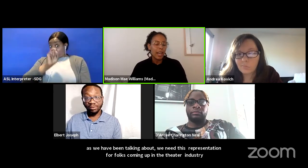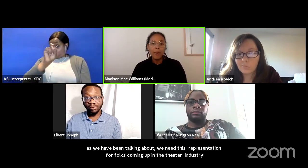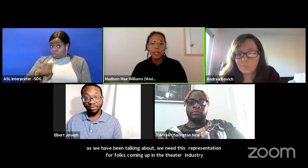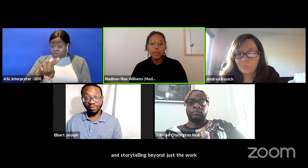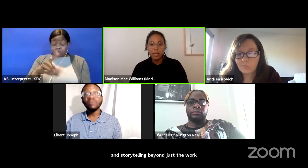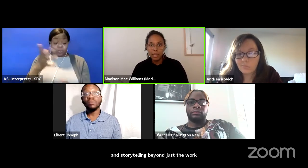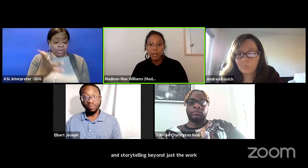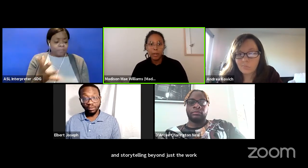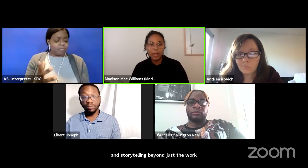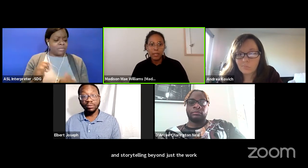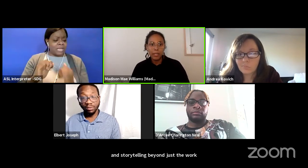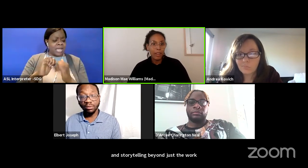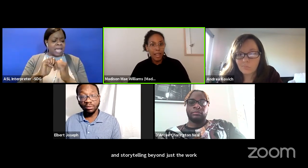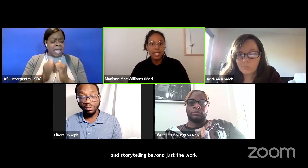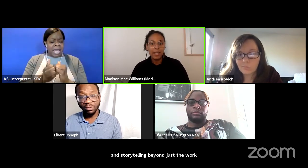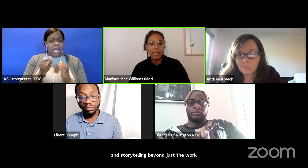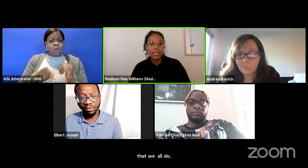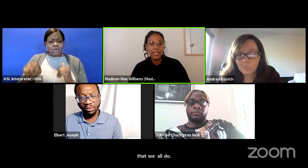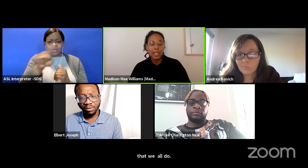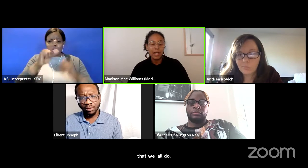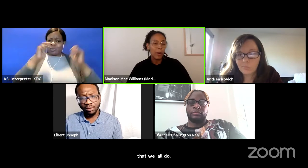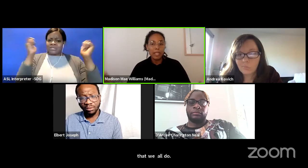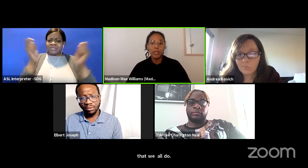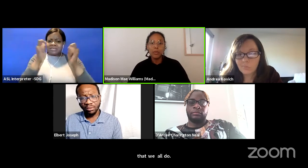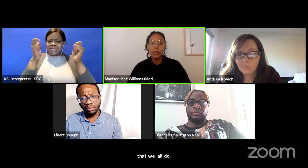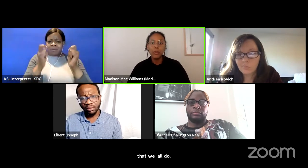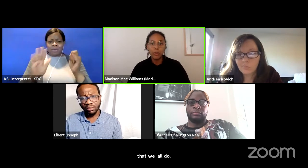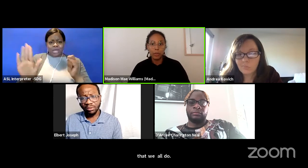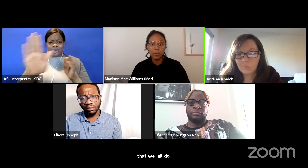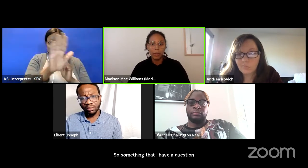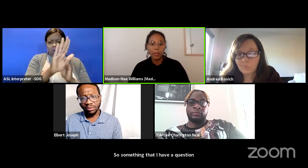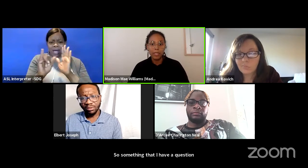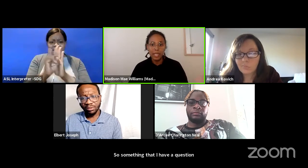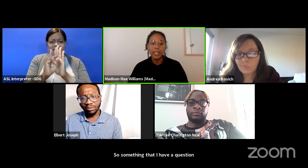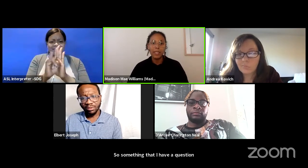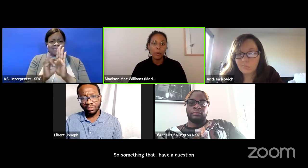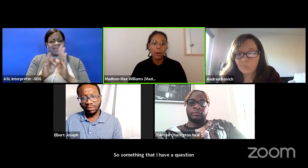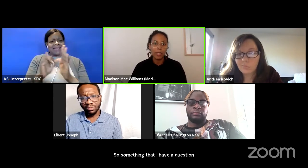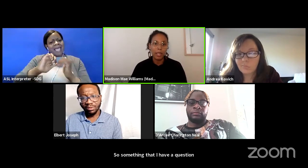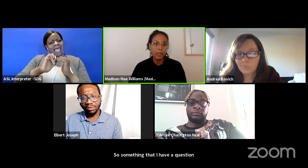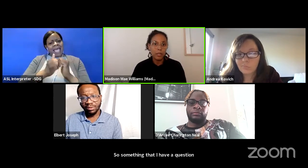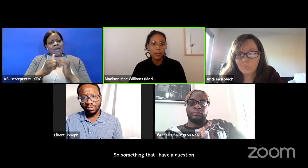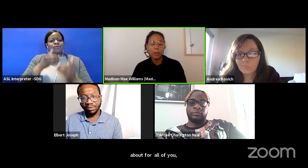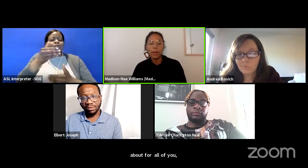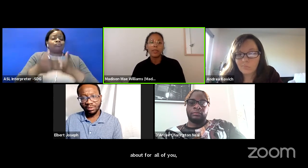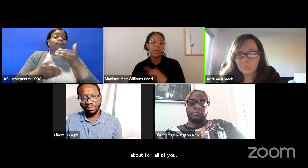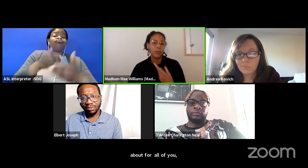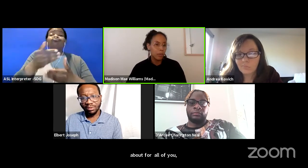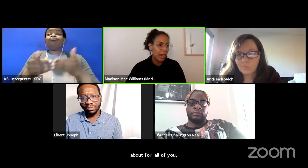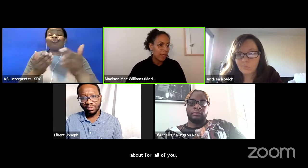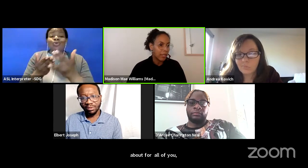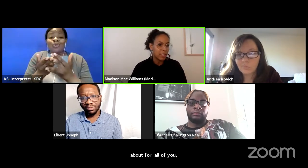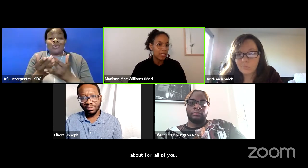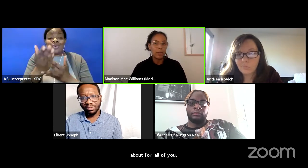how do you celebrate your identities and the way that you move through the world in the work that you do, whether it's through advocacy